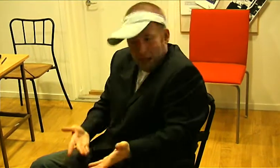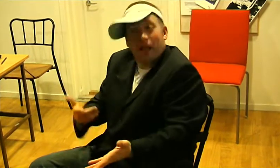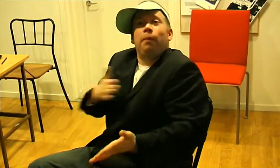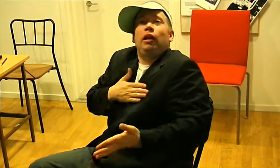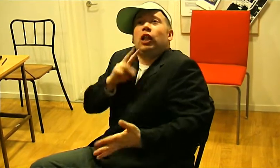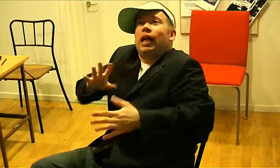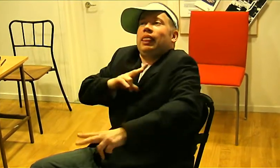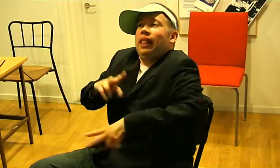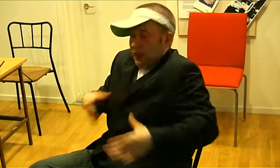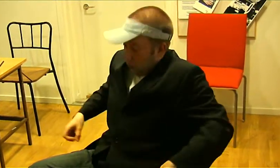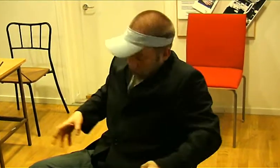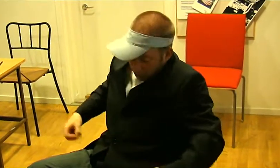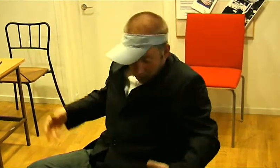So this is my new identity!